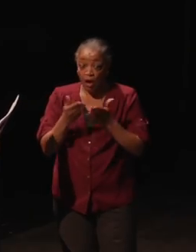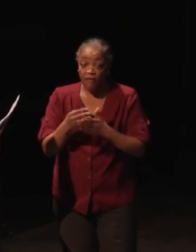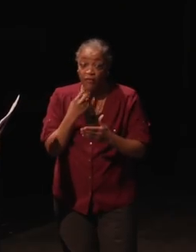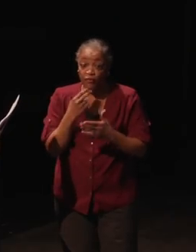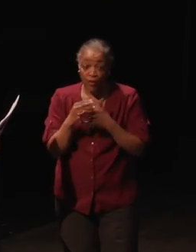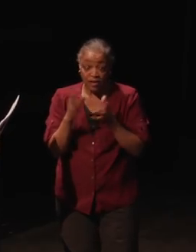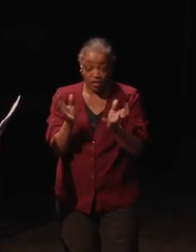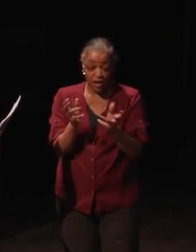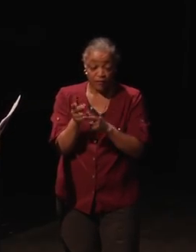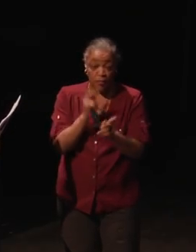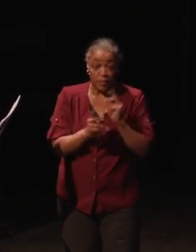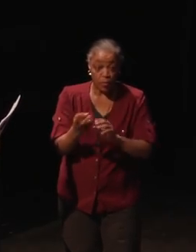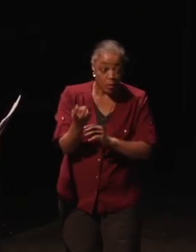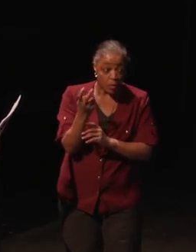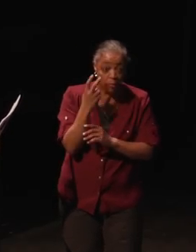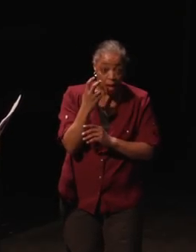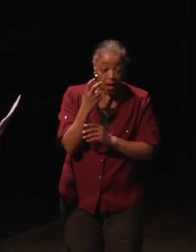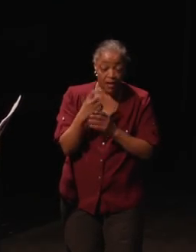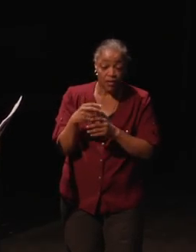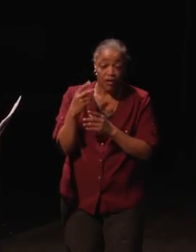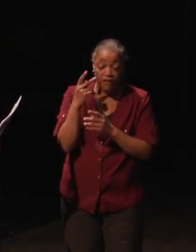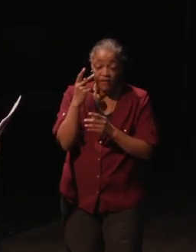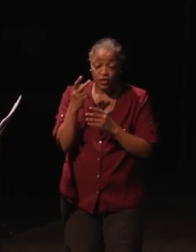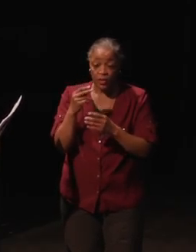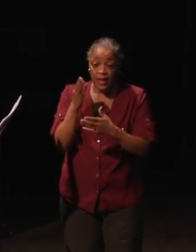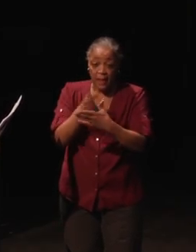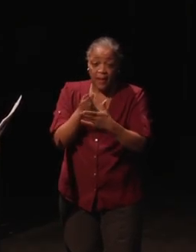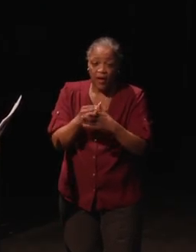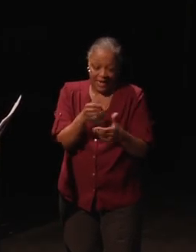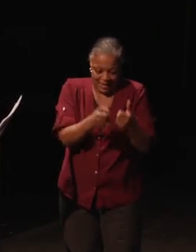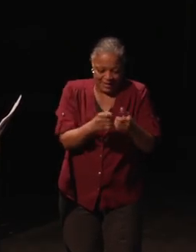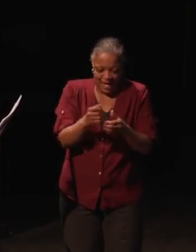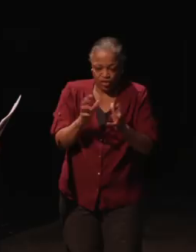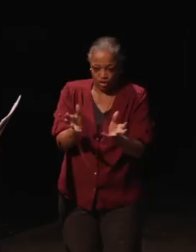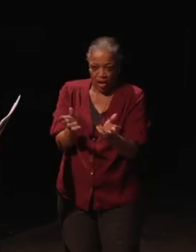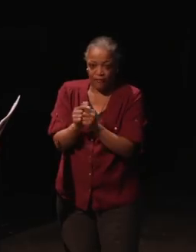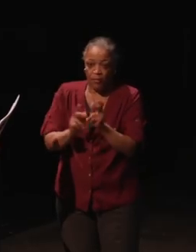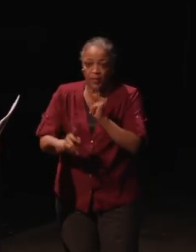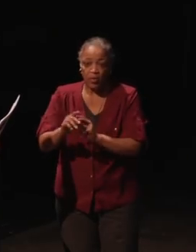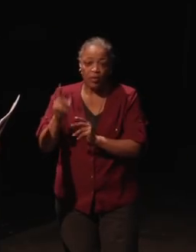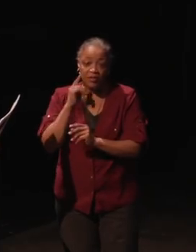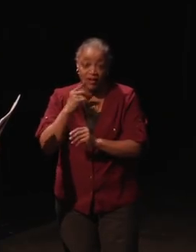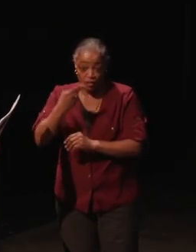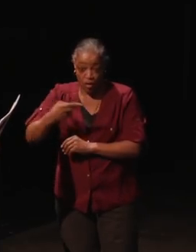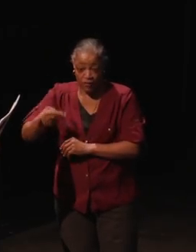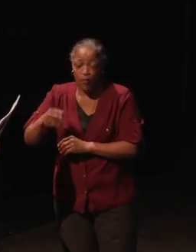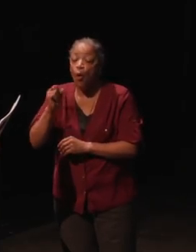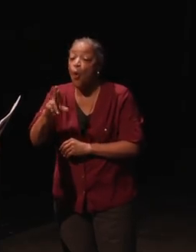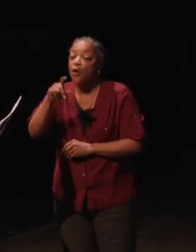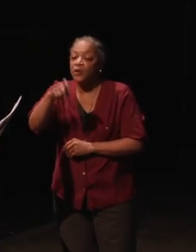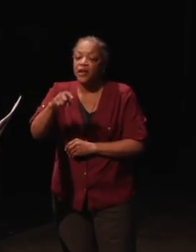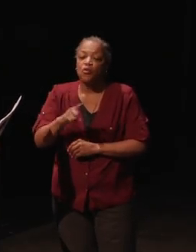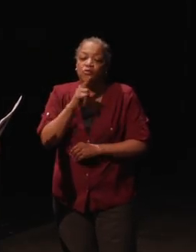for people who are blind and visually impaired and text chat for people who are deaf and hard of hearing or do you need a real time way for